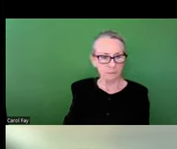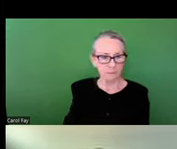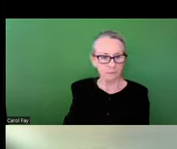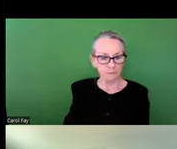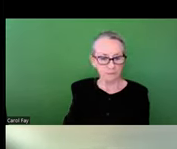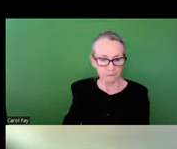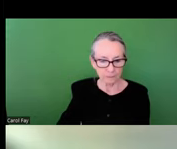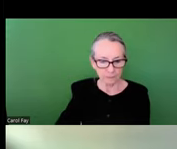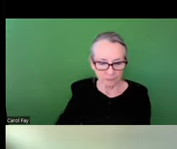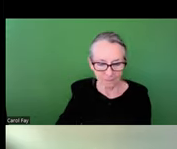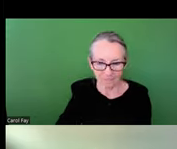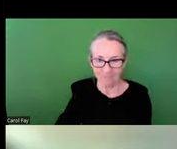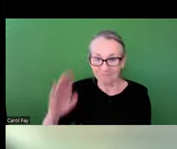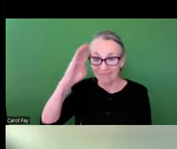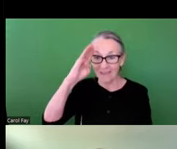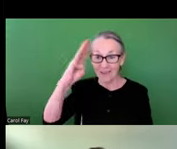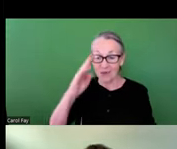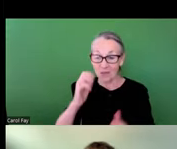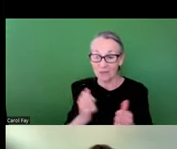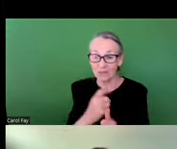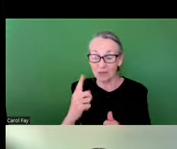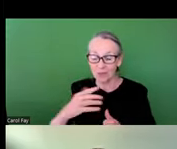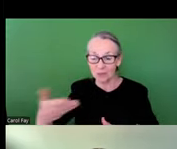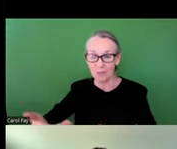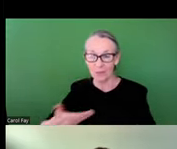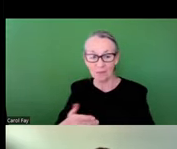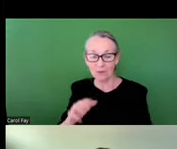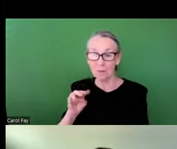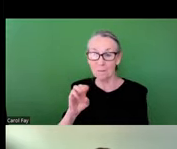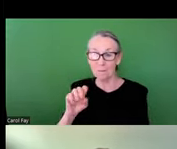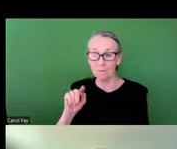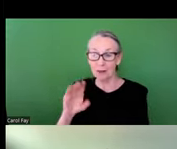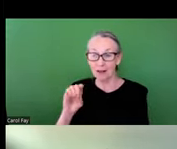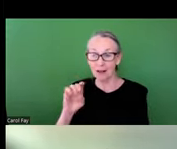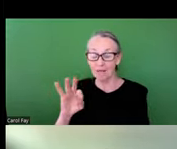Hello, everyone, and welcome to Metcalf Institute;s 25th Annual Public Lecture Series.